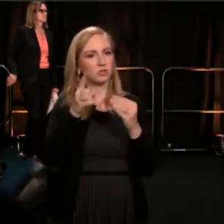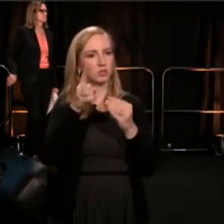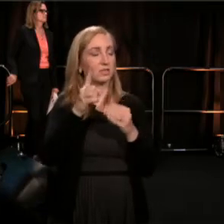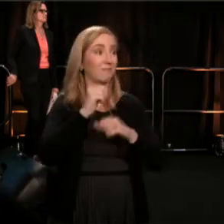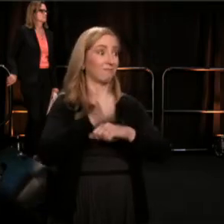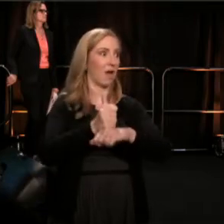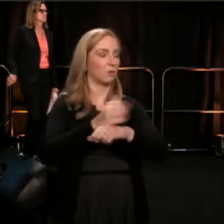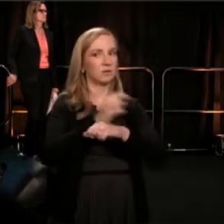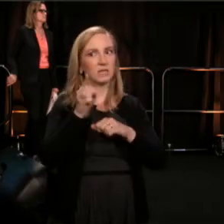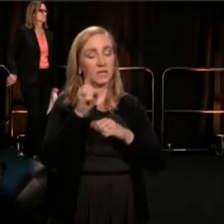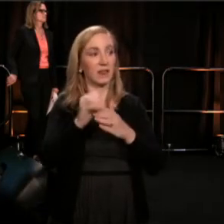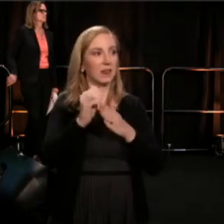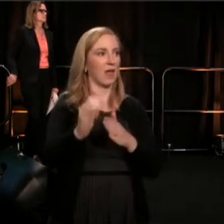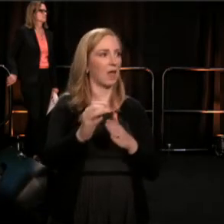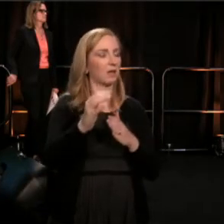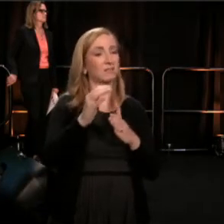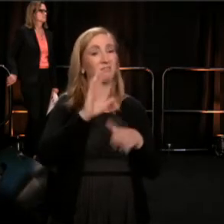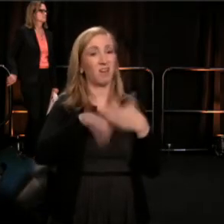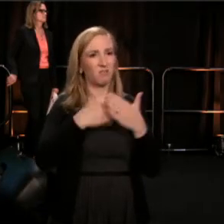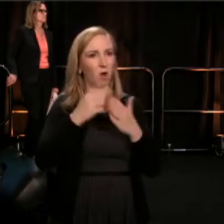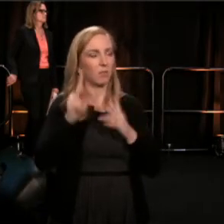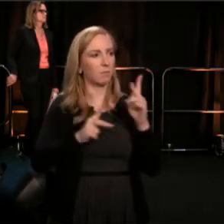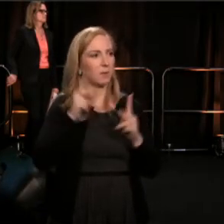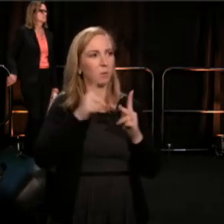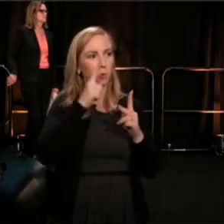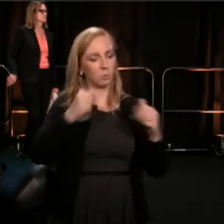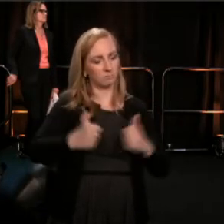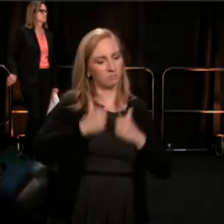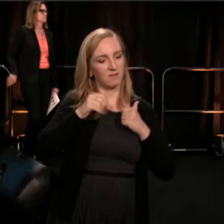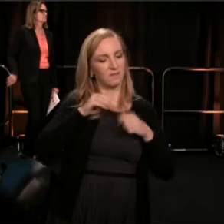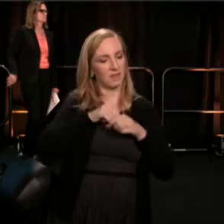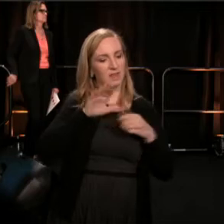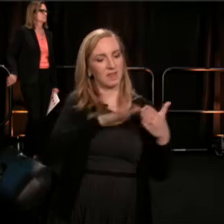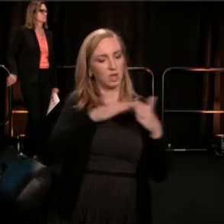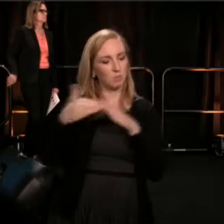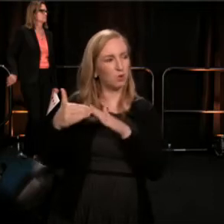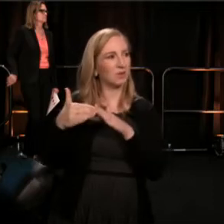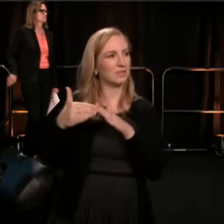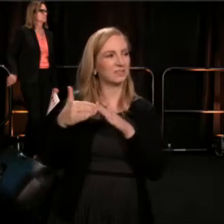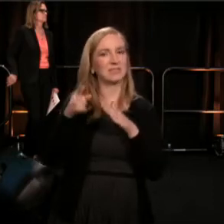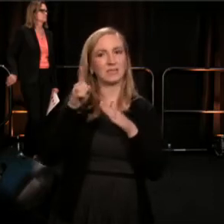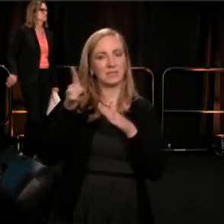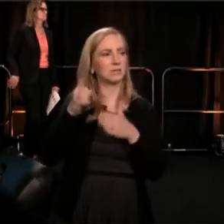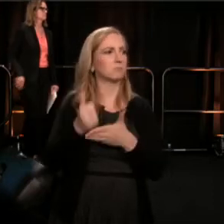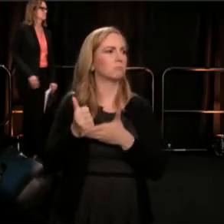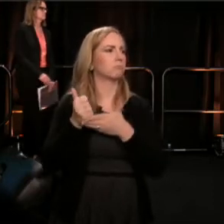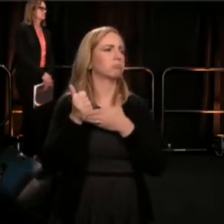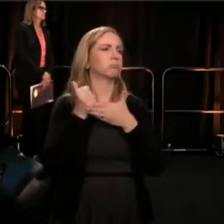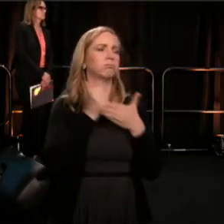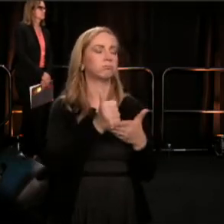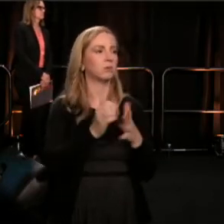and the communities that have been touched by him. I am honored to present the TCG Visionary Leader Award,